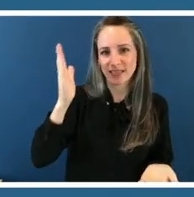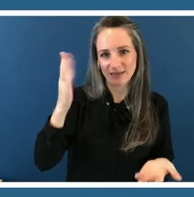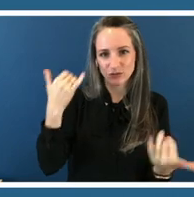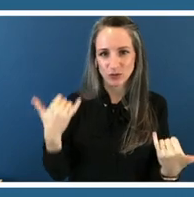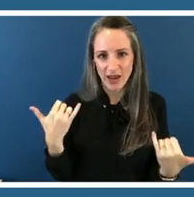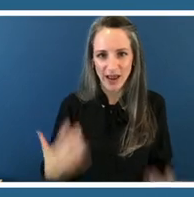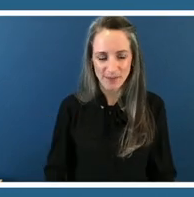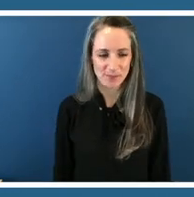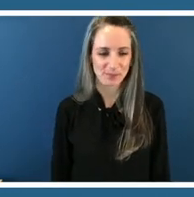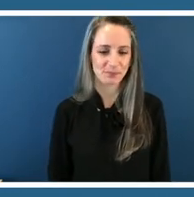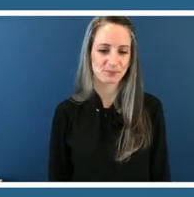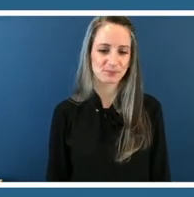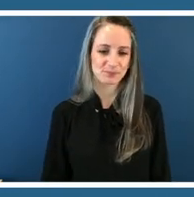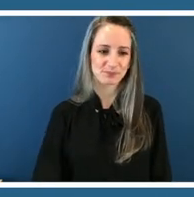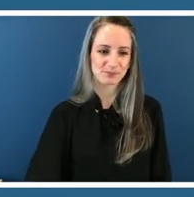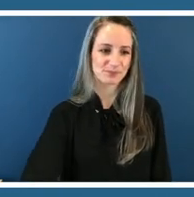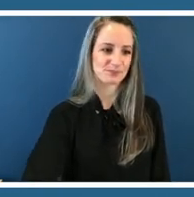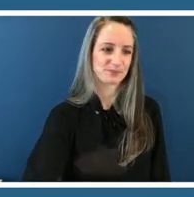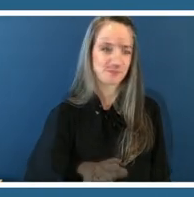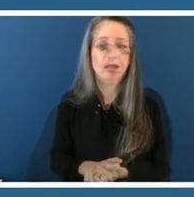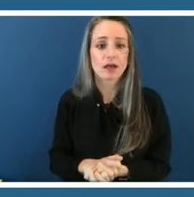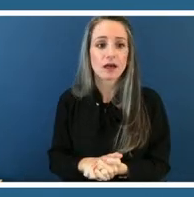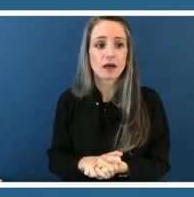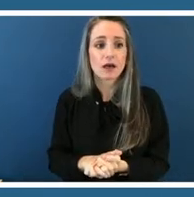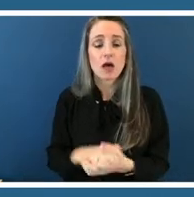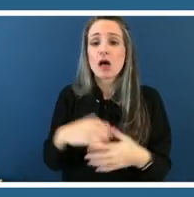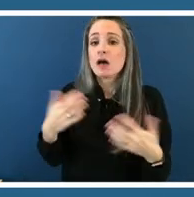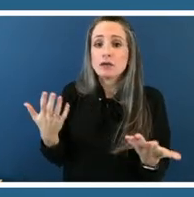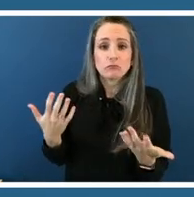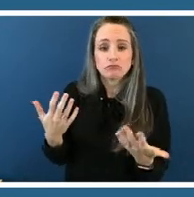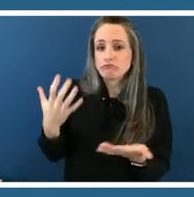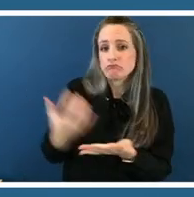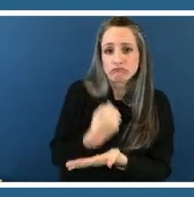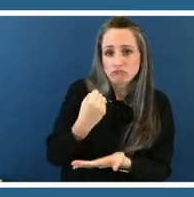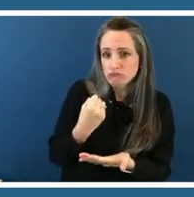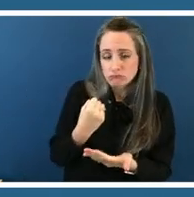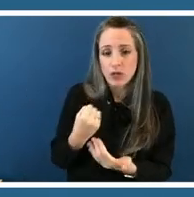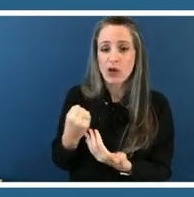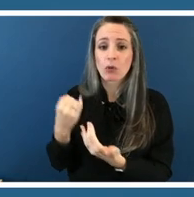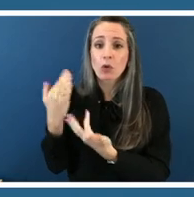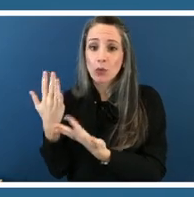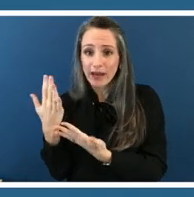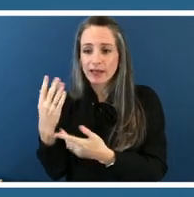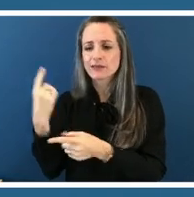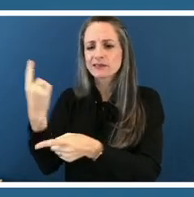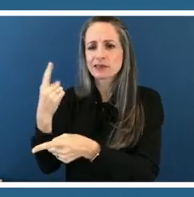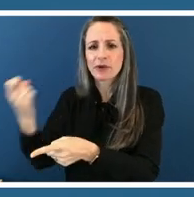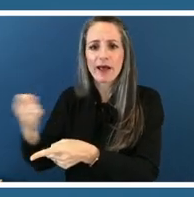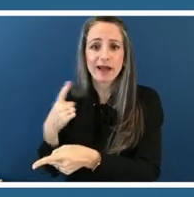um and while we're waiting on that um kent asked a question